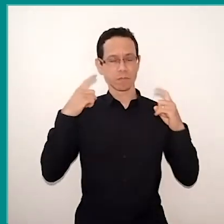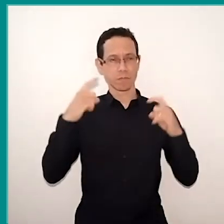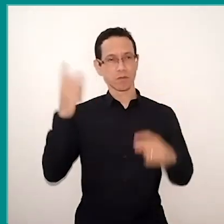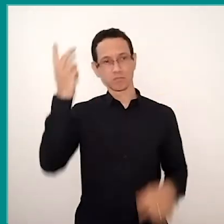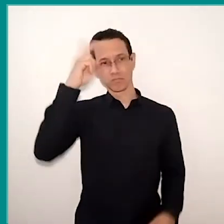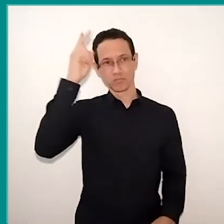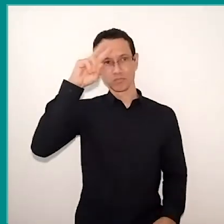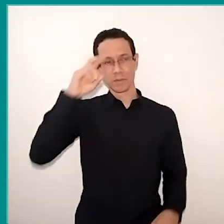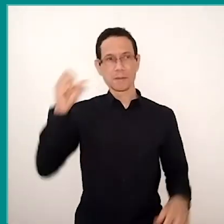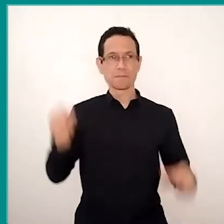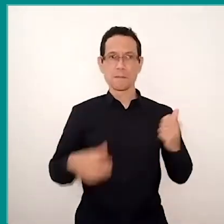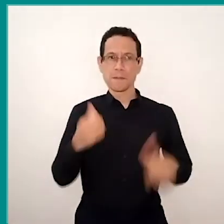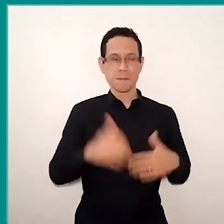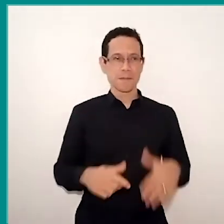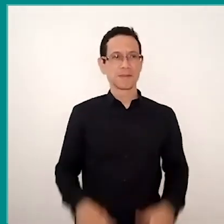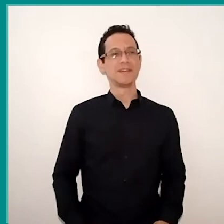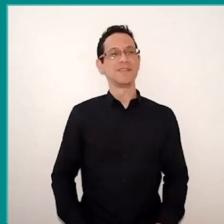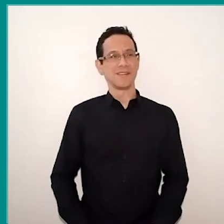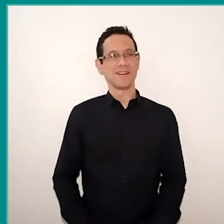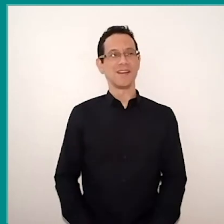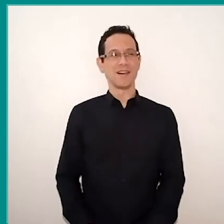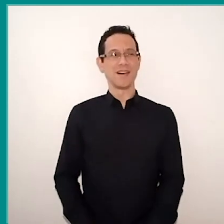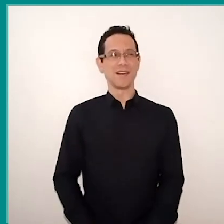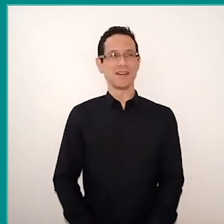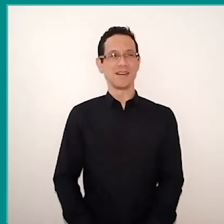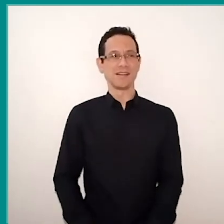Here are clippings, so here I have a classroom,